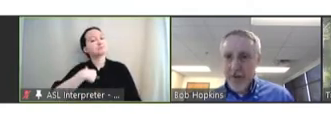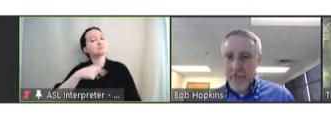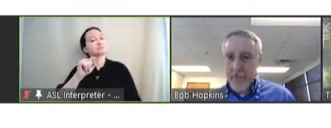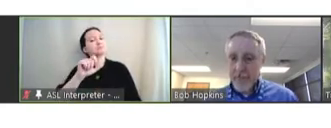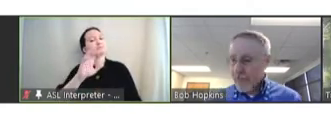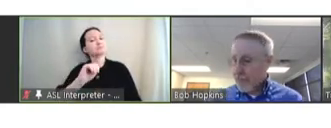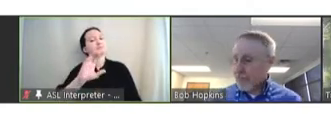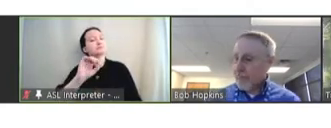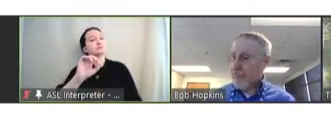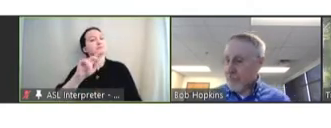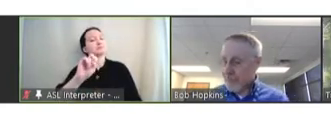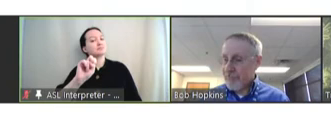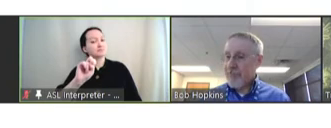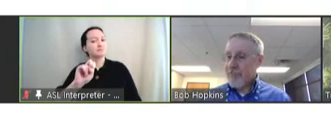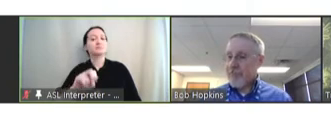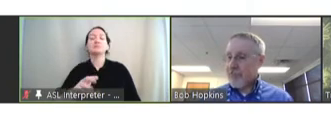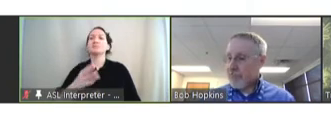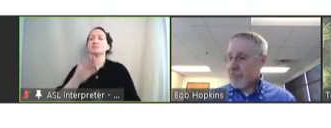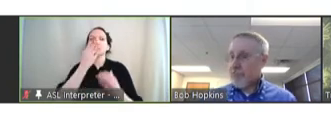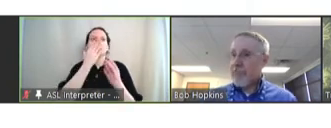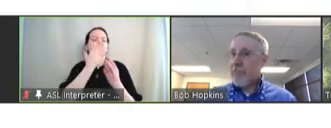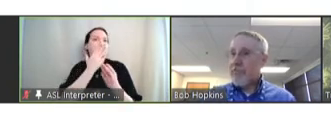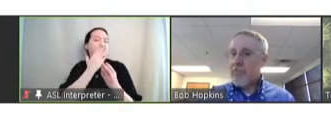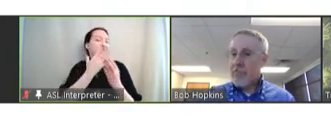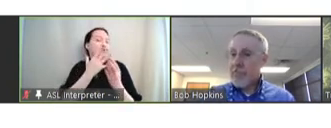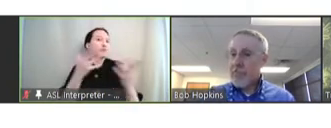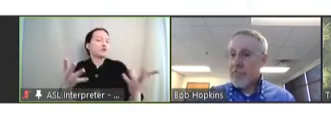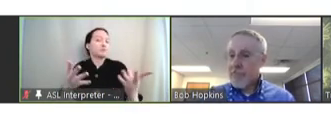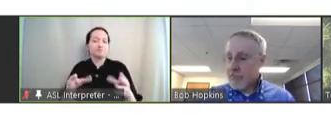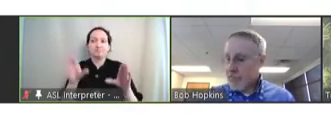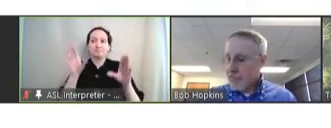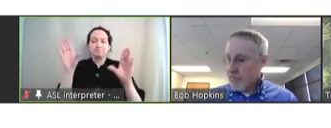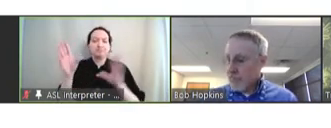Timothy Cooke: Yeah. Thanks so much for all those great presentations. And